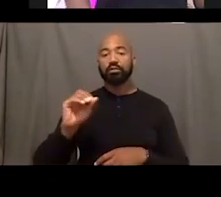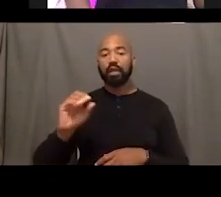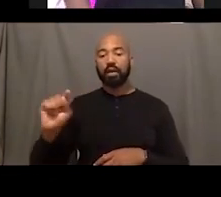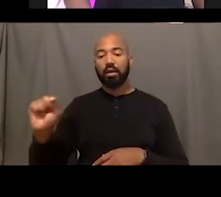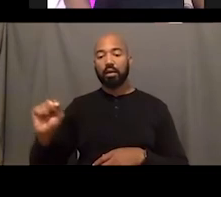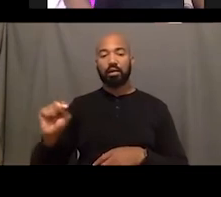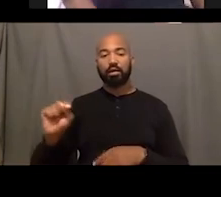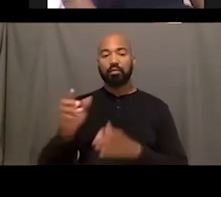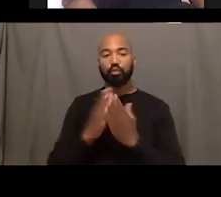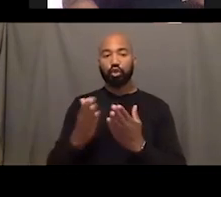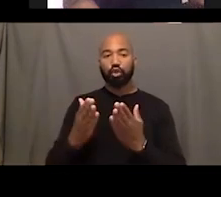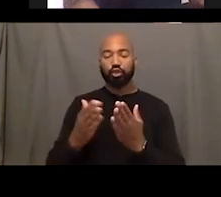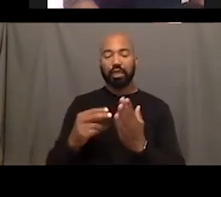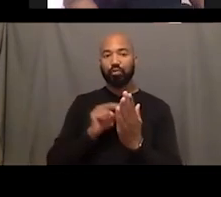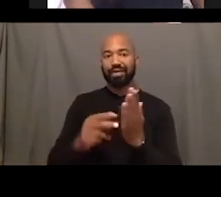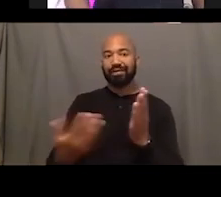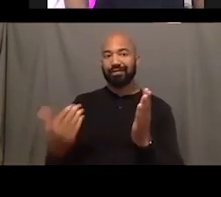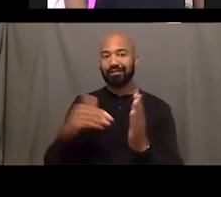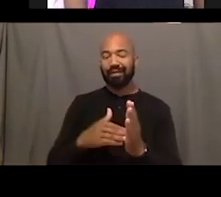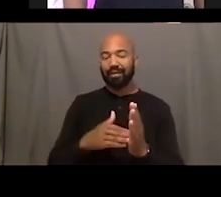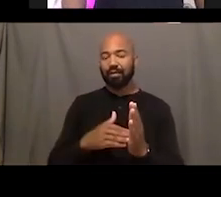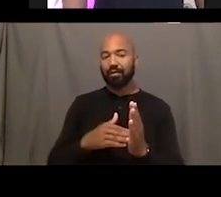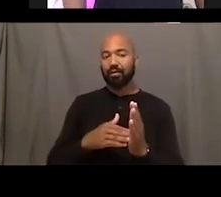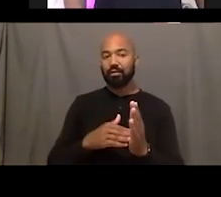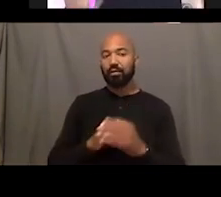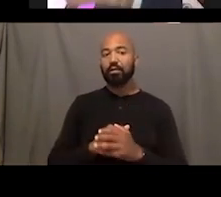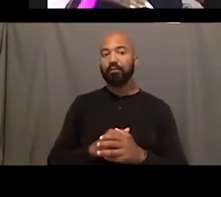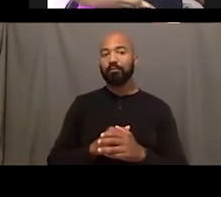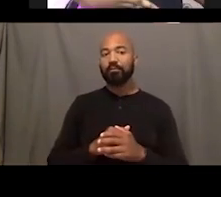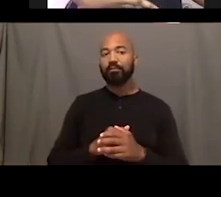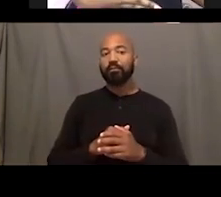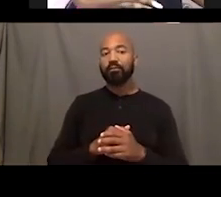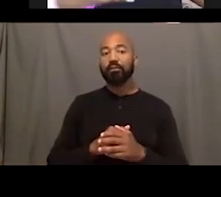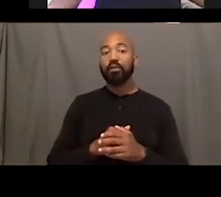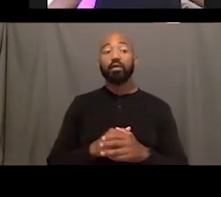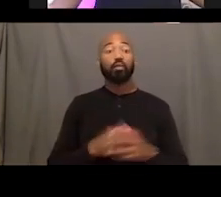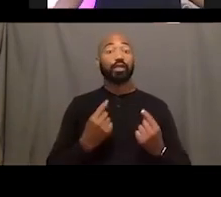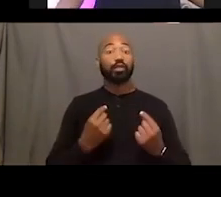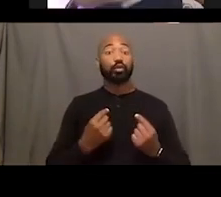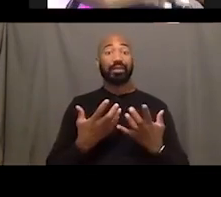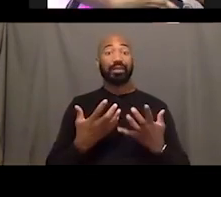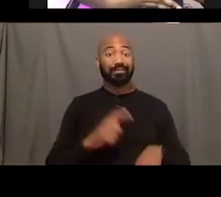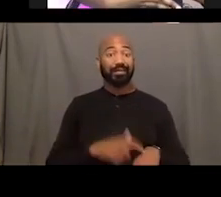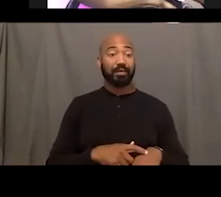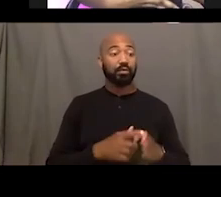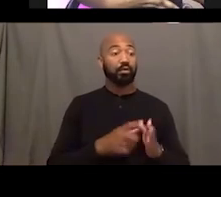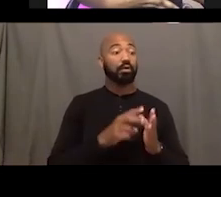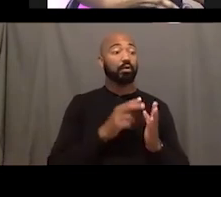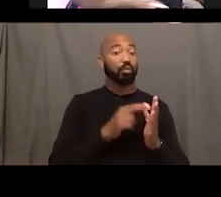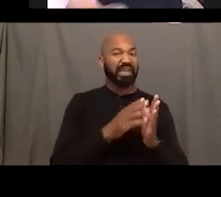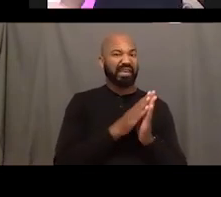as well. I'm one of those people who like read half the book, start another book, go back and read the rest of the book.